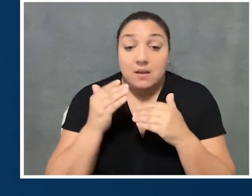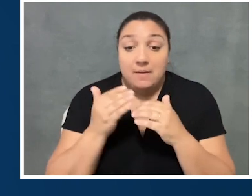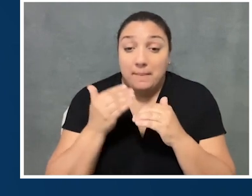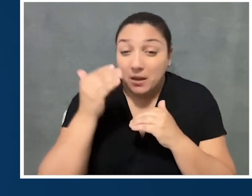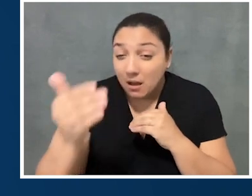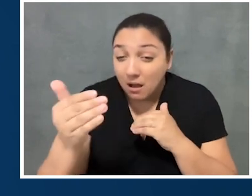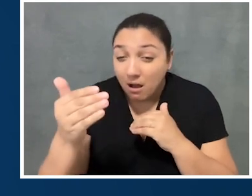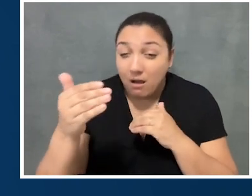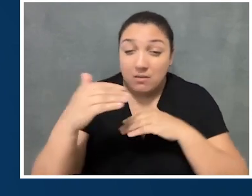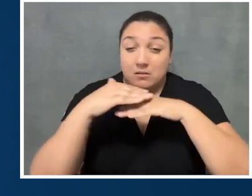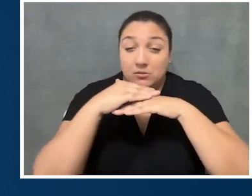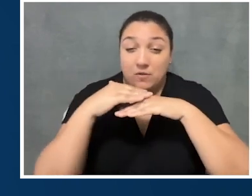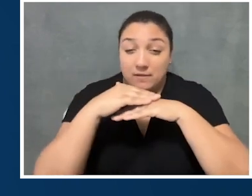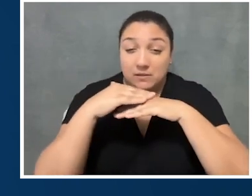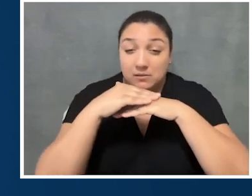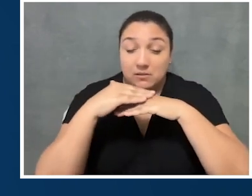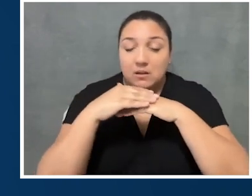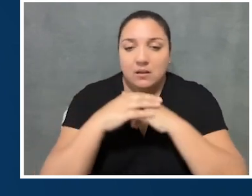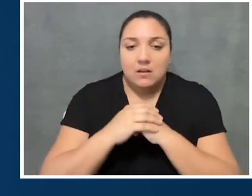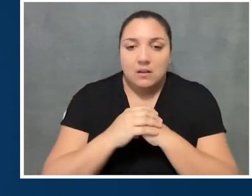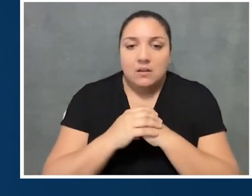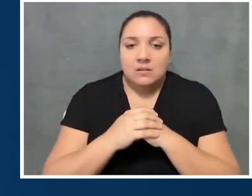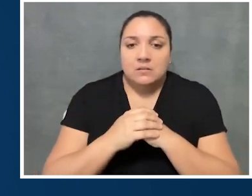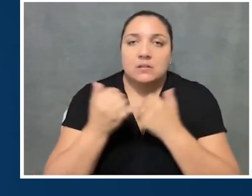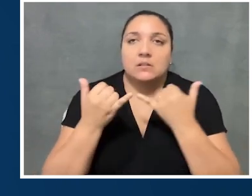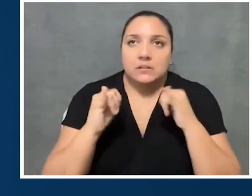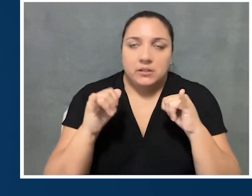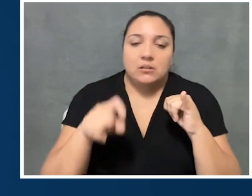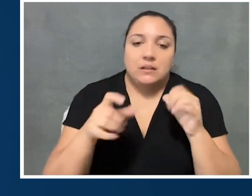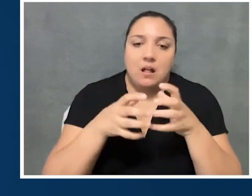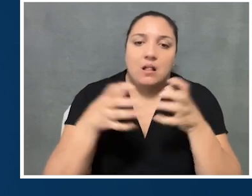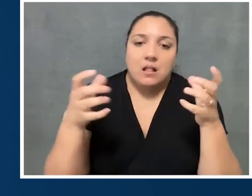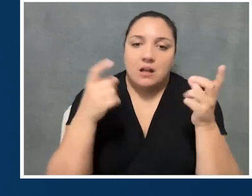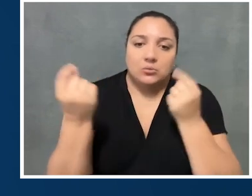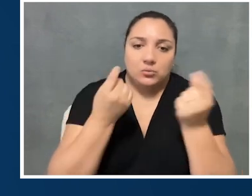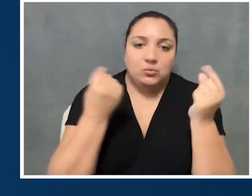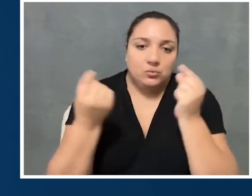Beyond the sort of surface level, I think a lot still needs to be done.